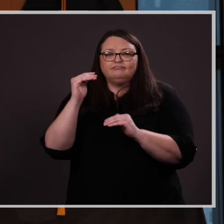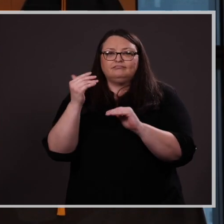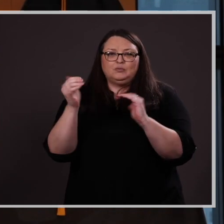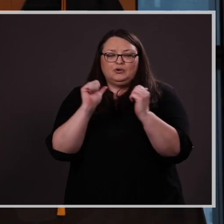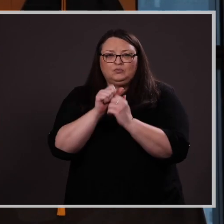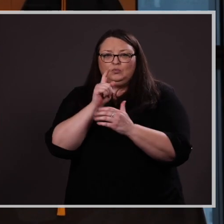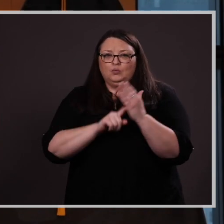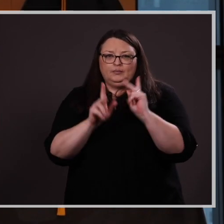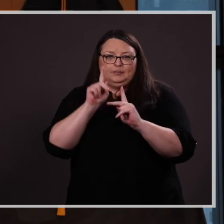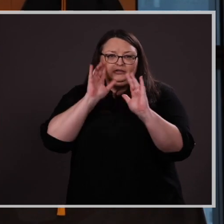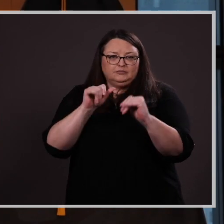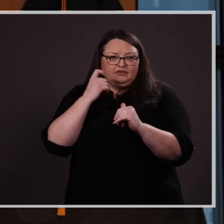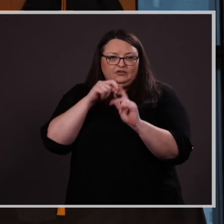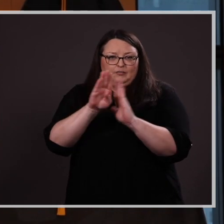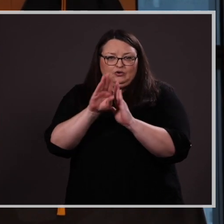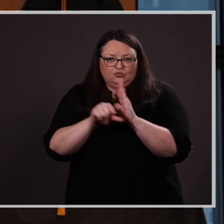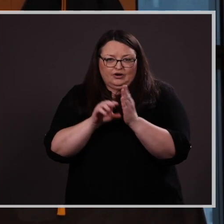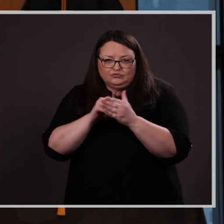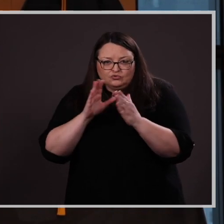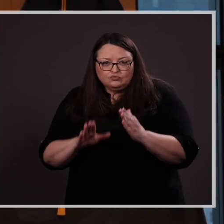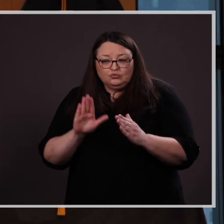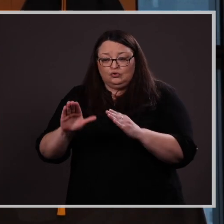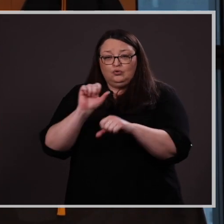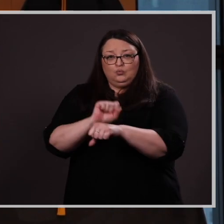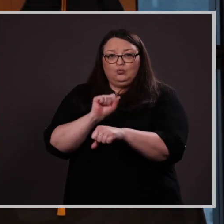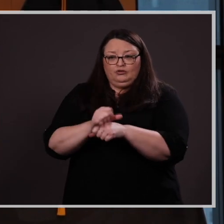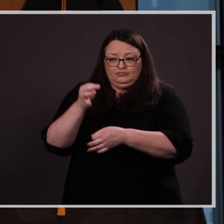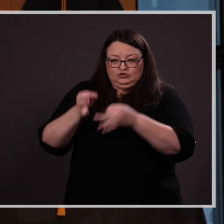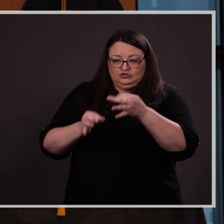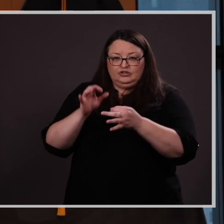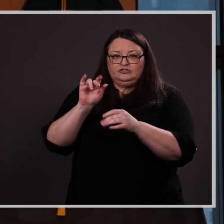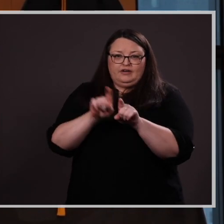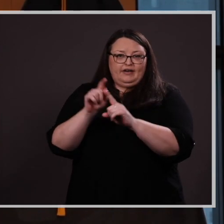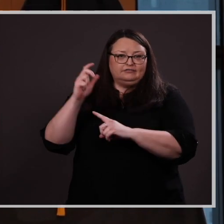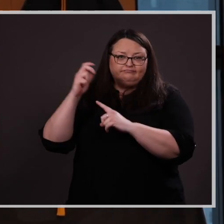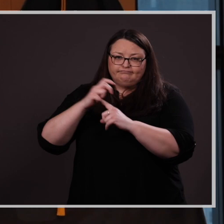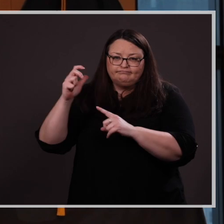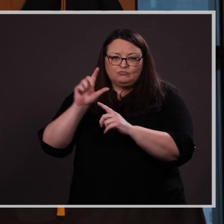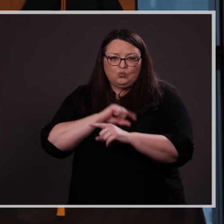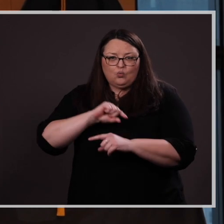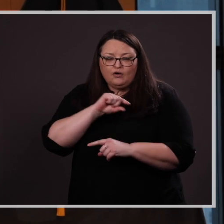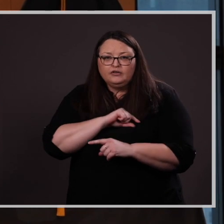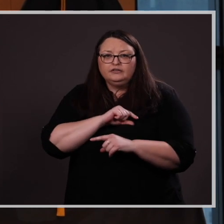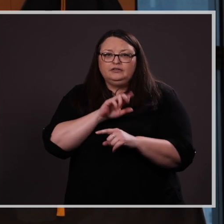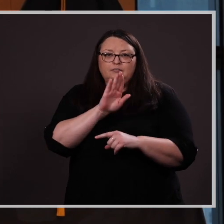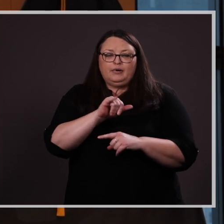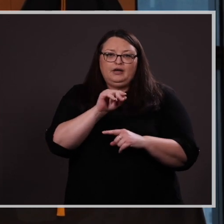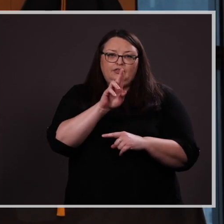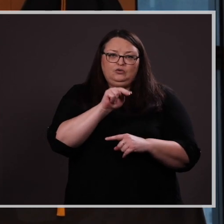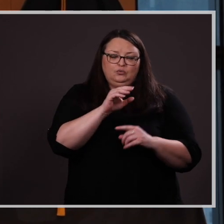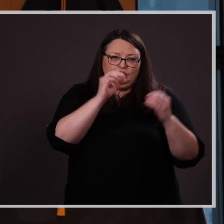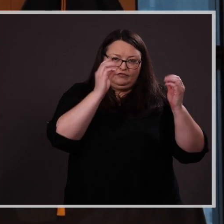Her work has been judged of the highest quality by the UNO faculty. Her essay “Stolen Bread”